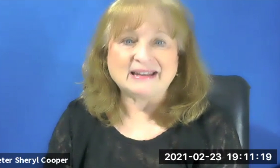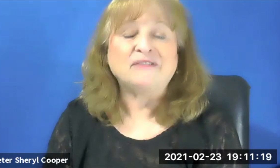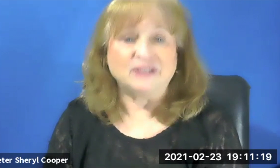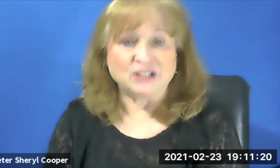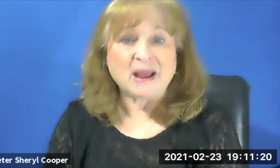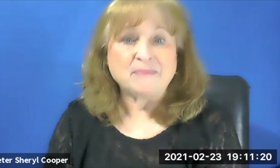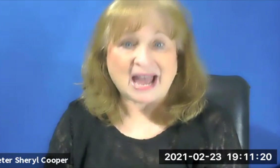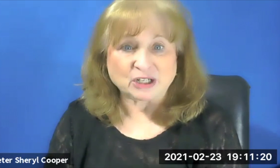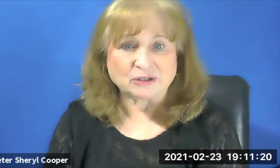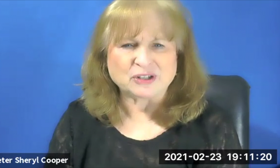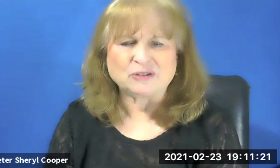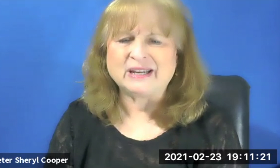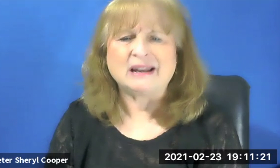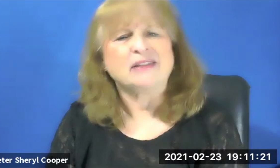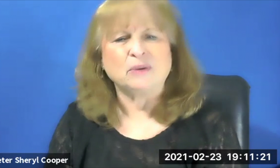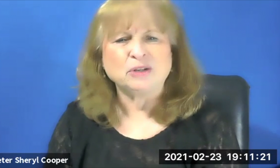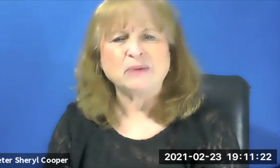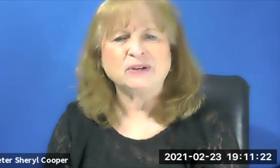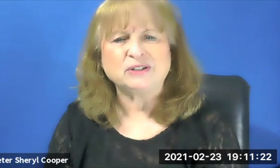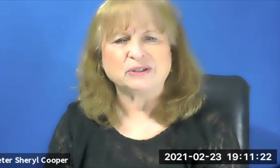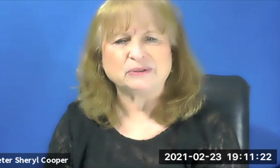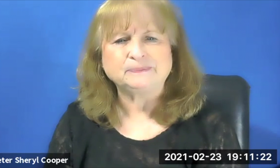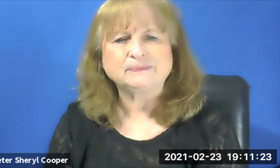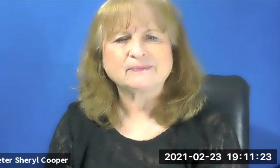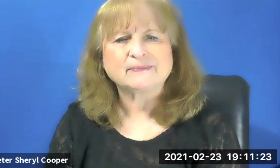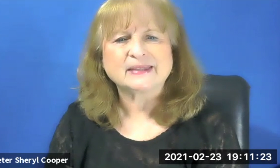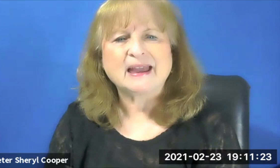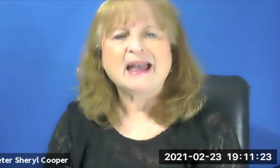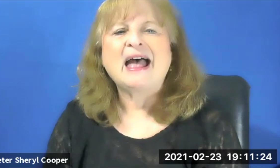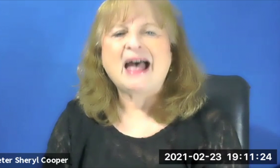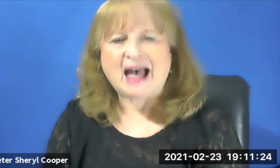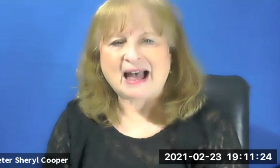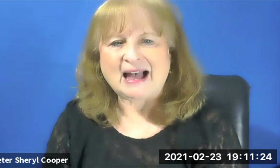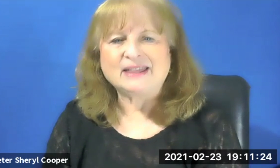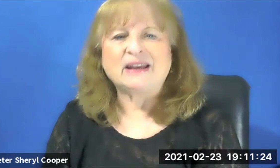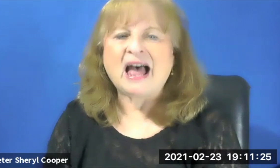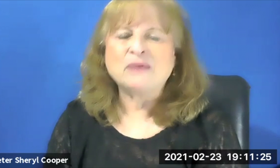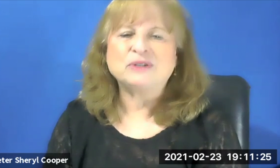And I finished my Bachelor's degree and I thought what do I want do? I thought: